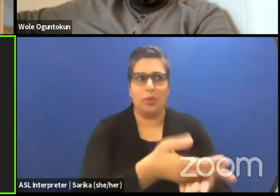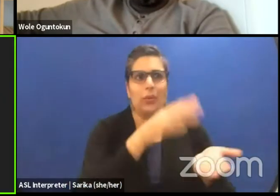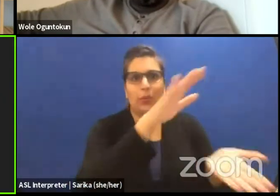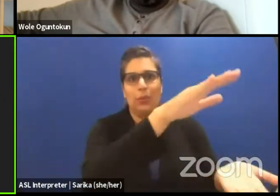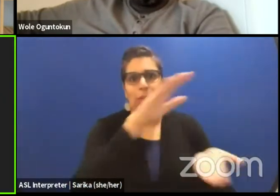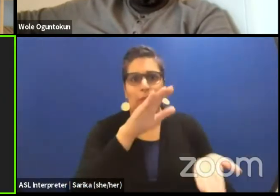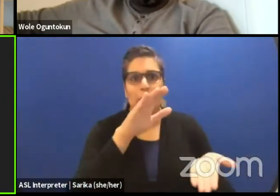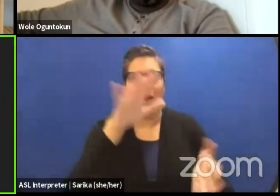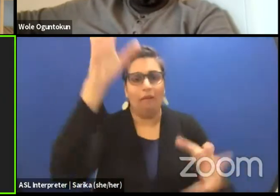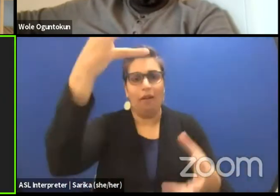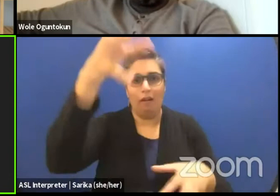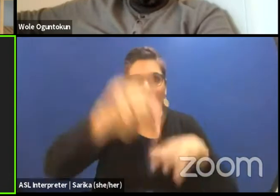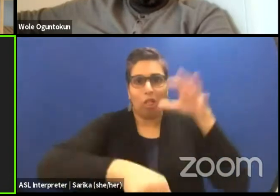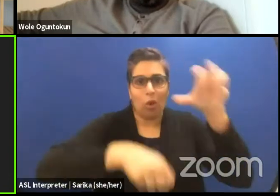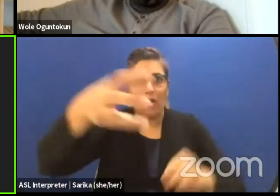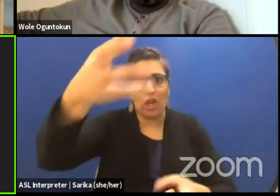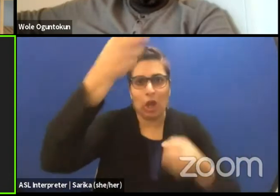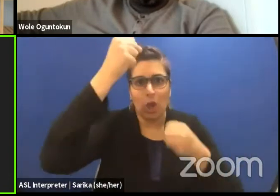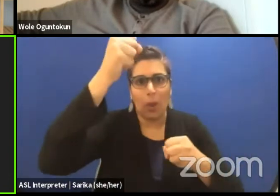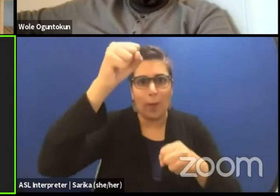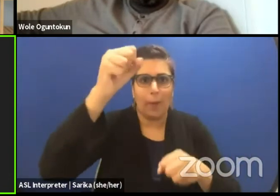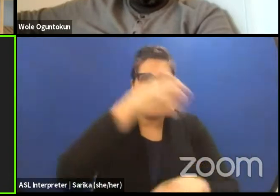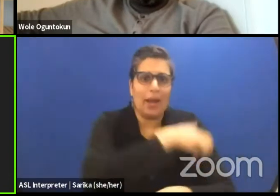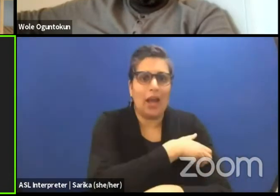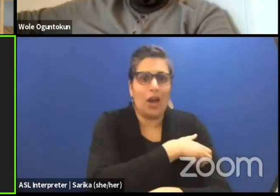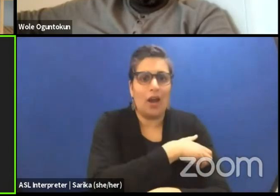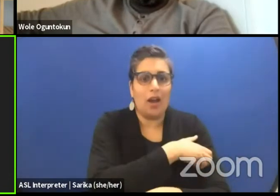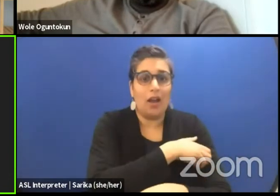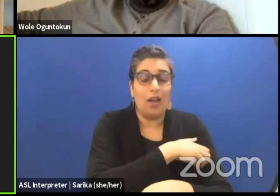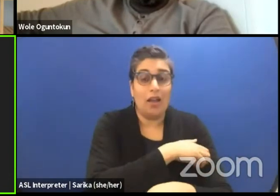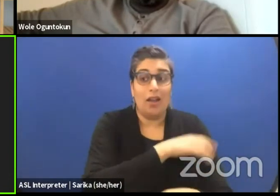what was happening in the 18th century across the sea in Egypt.